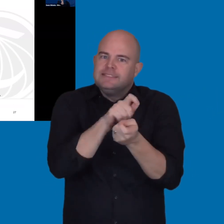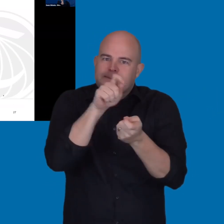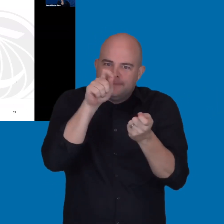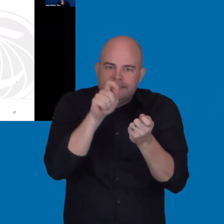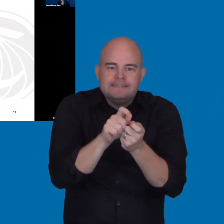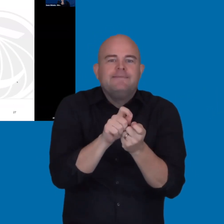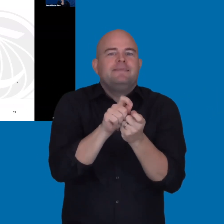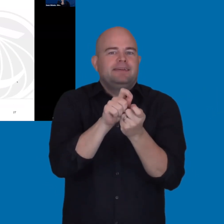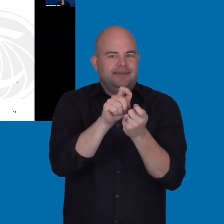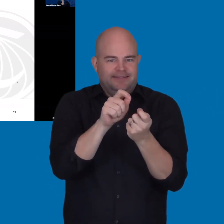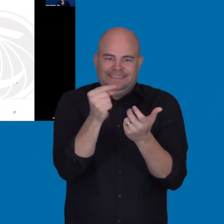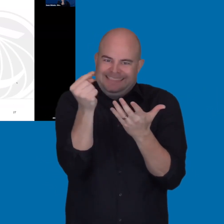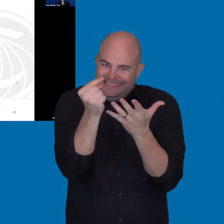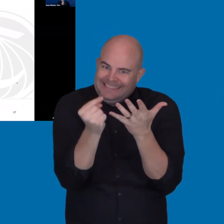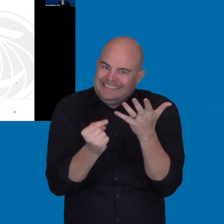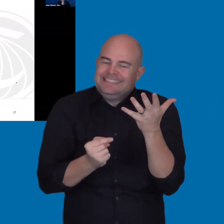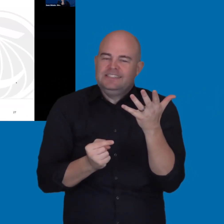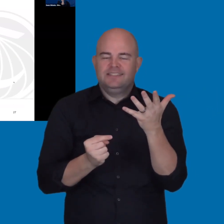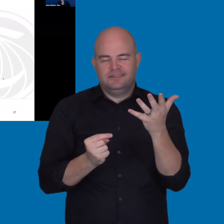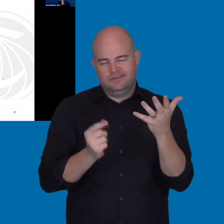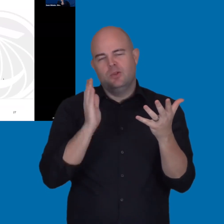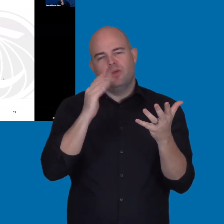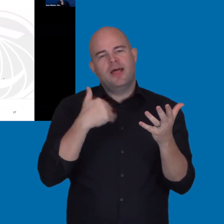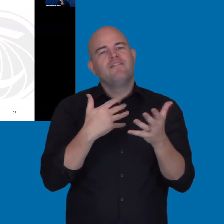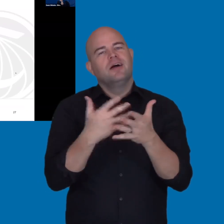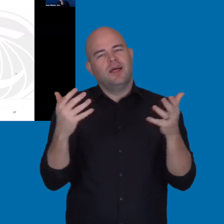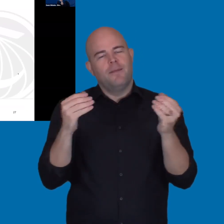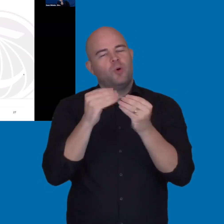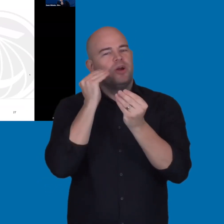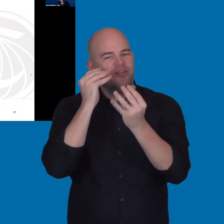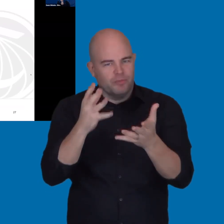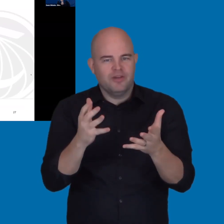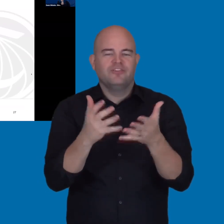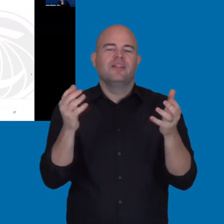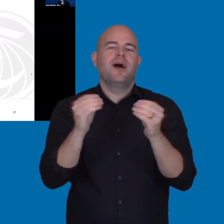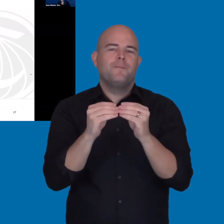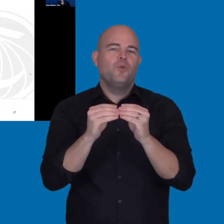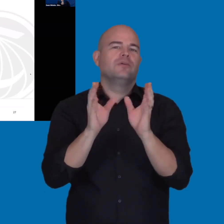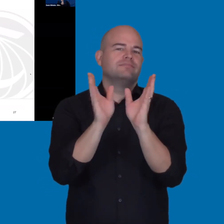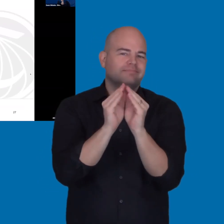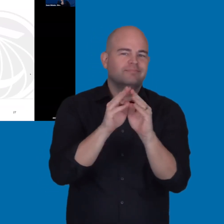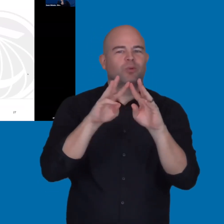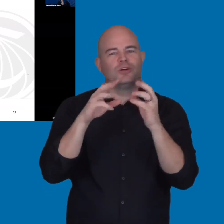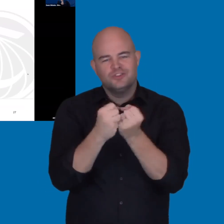There's a lot of nuances to procurement. And there will be more information coming.